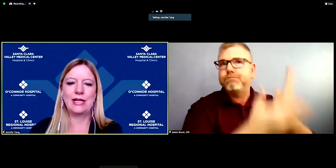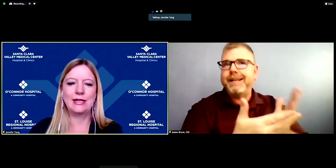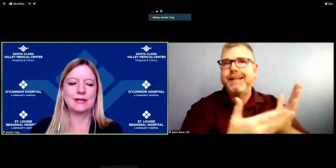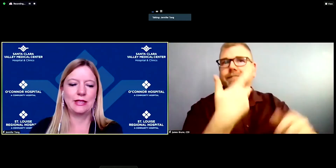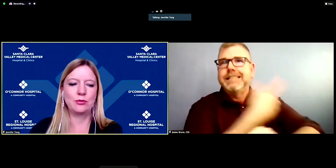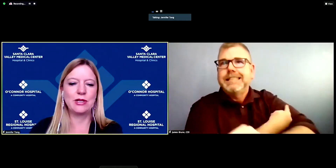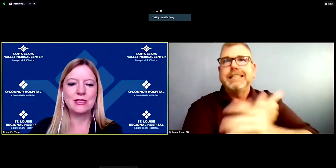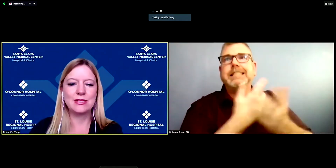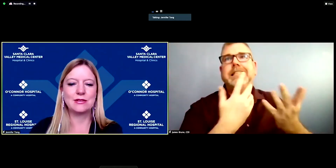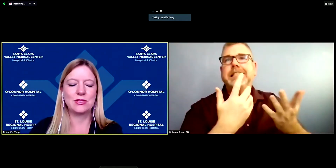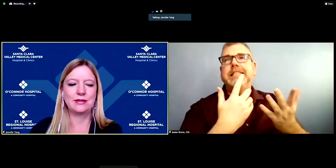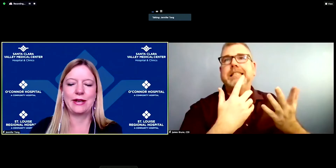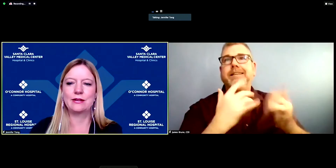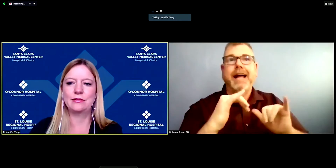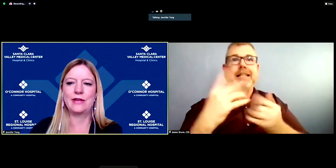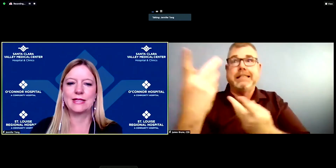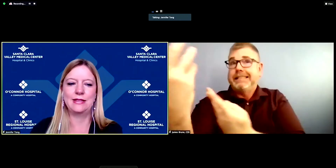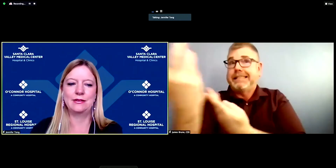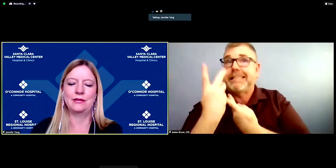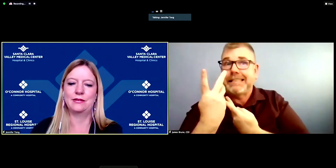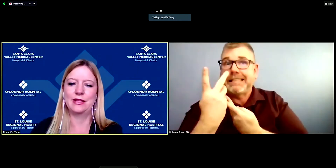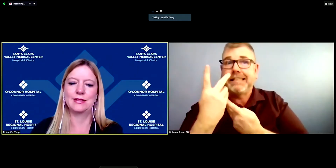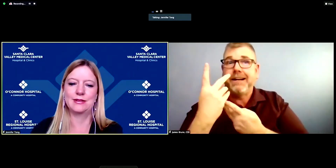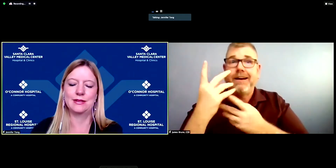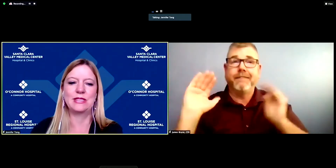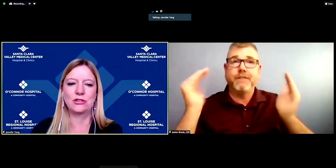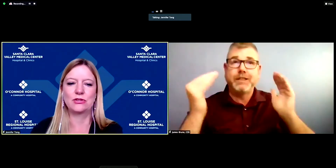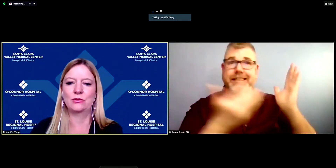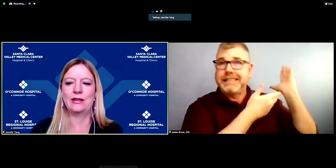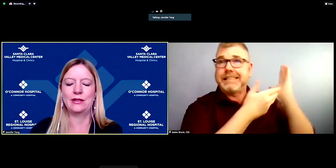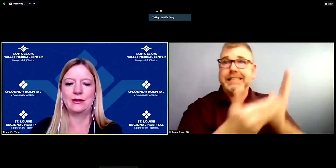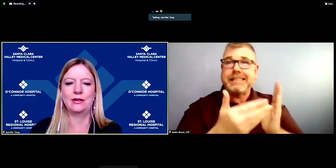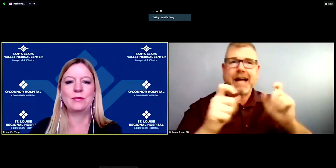canceling appointments due to lack of vaccine, although that is a potential reality that we